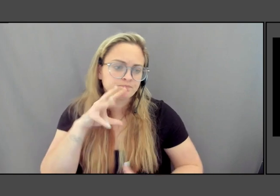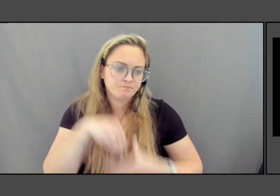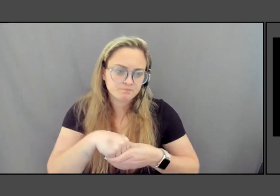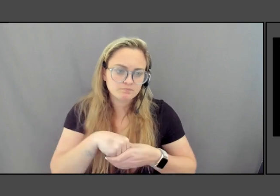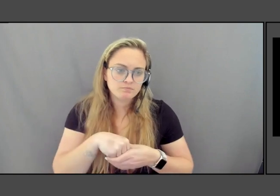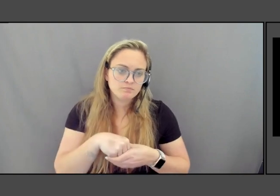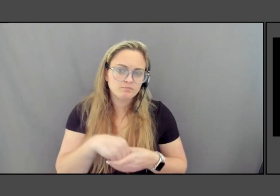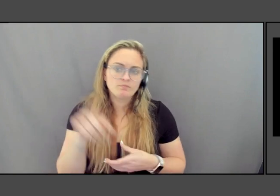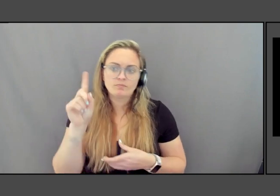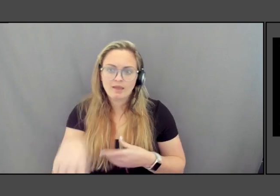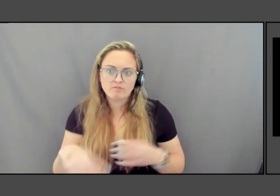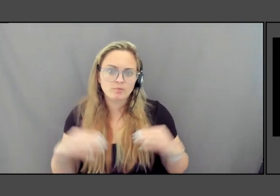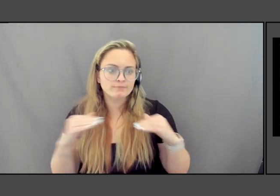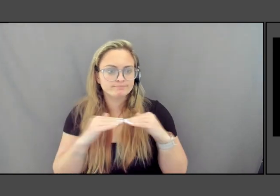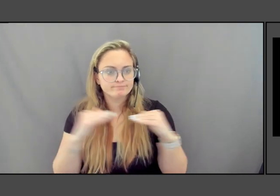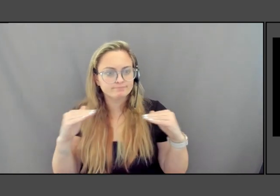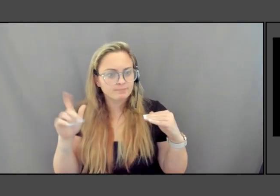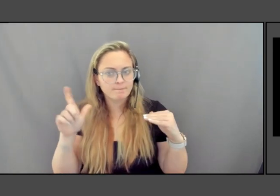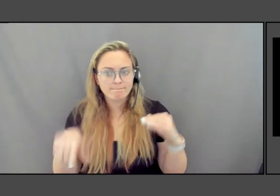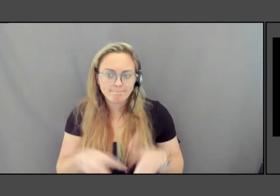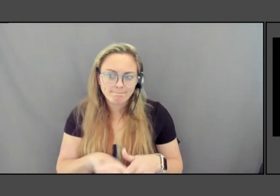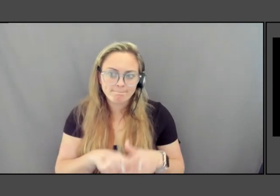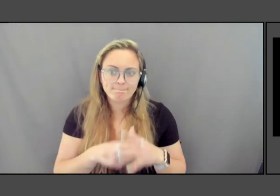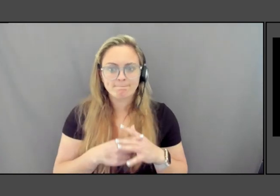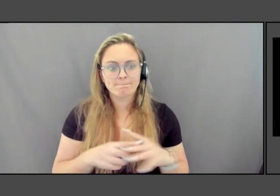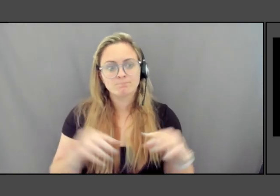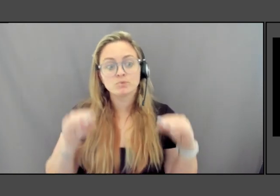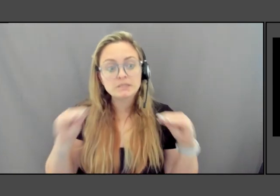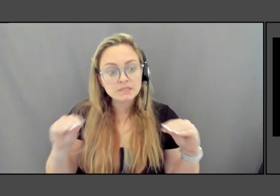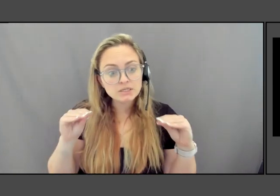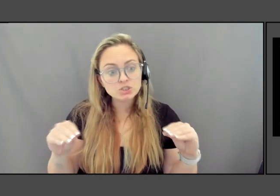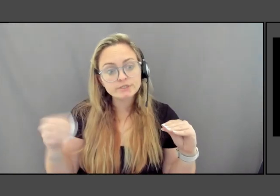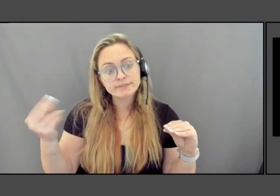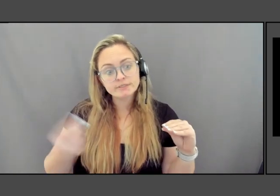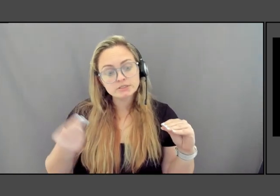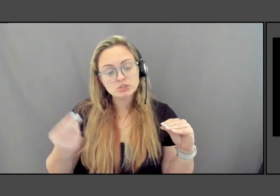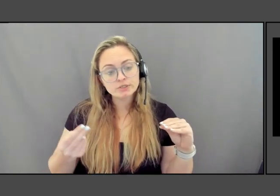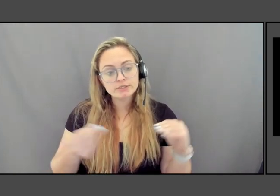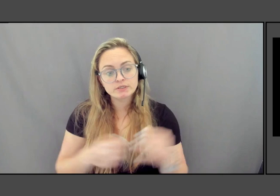We have to start teaching a history that really shares